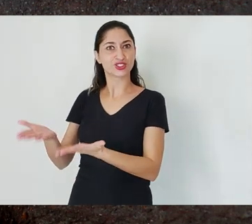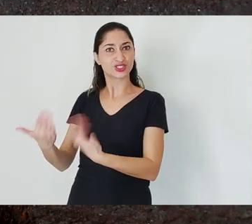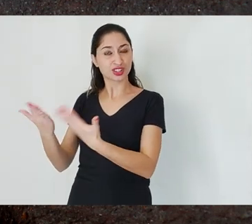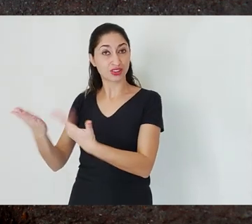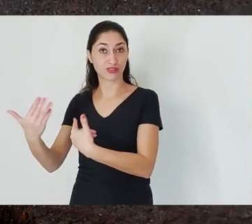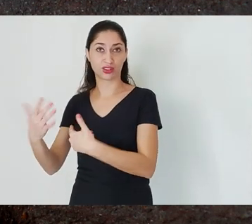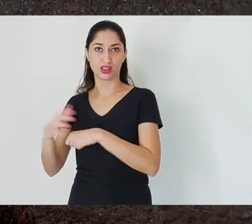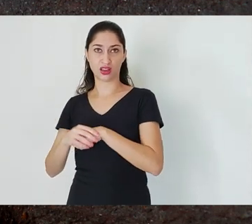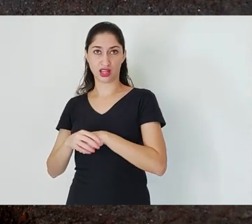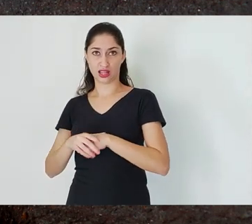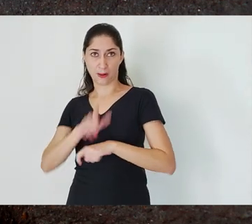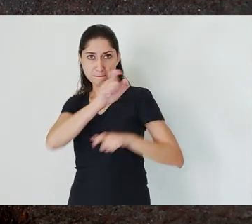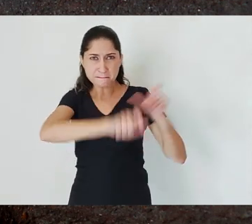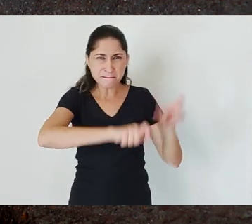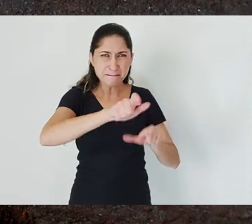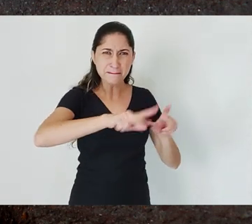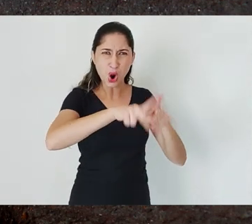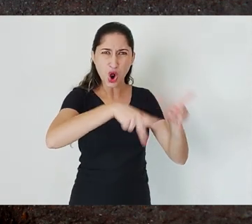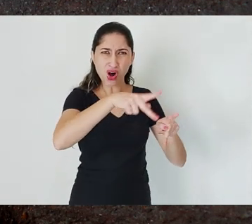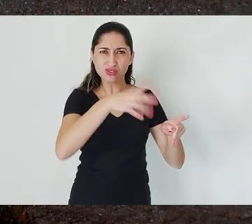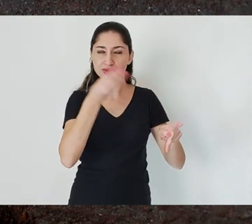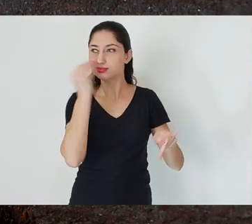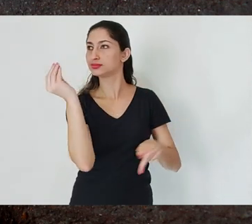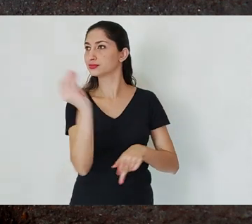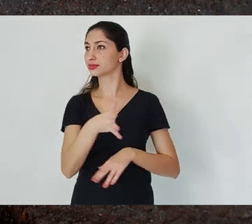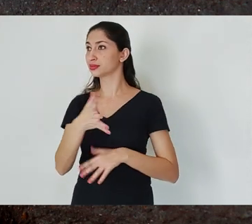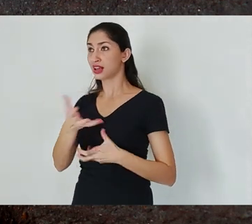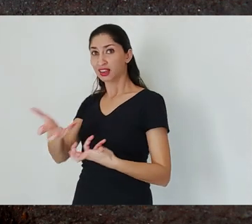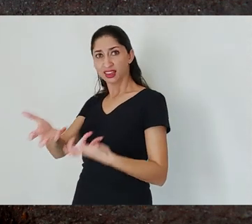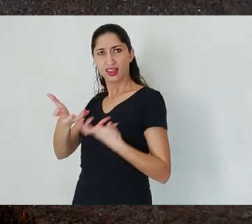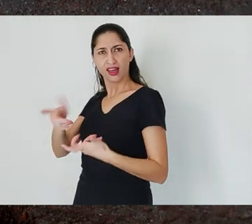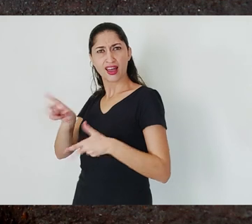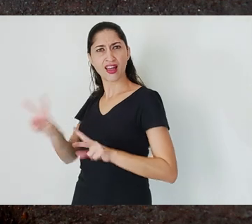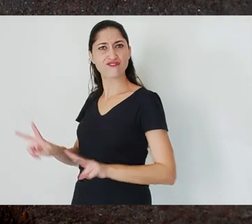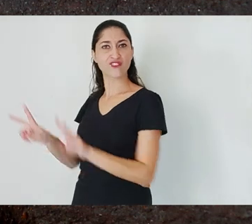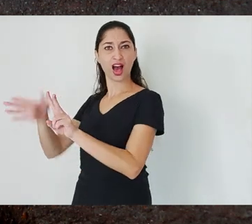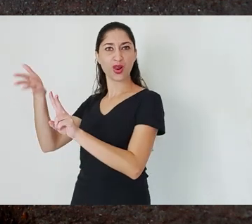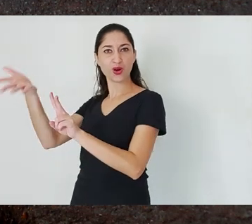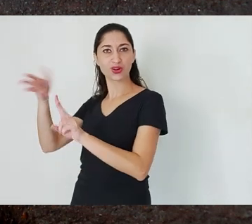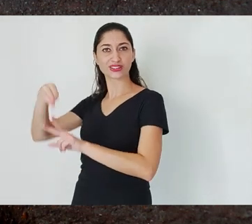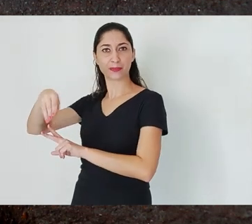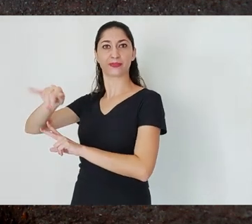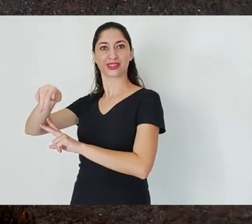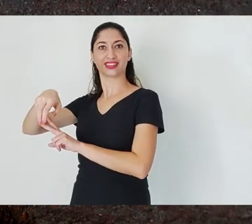interests rather than taking care of the private interests of a certain economic sector, mining.